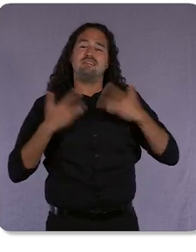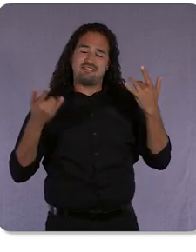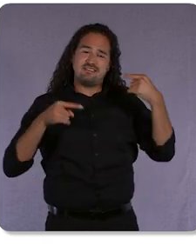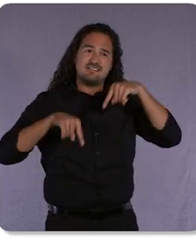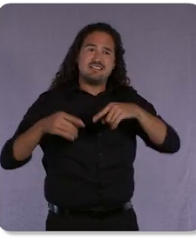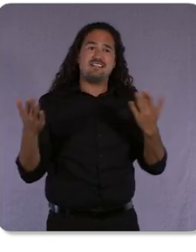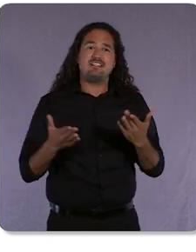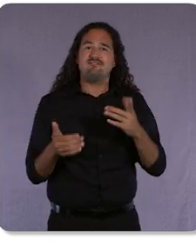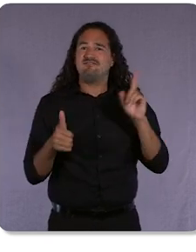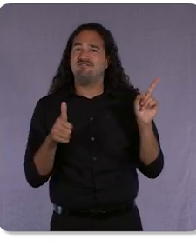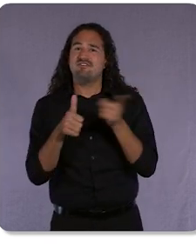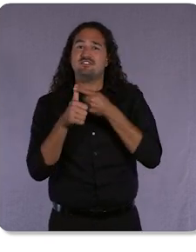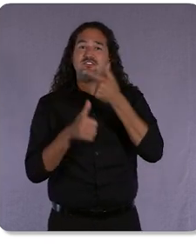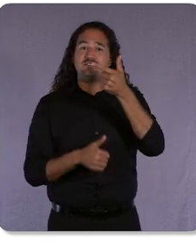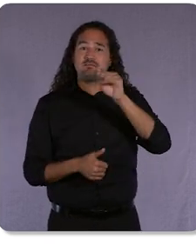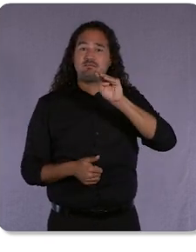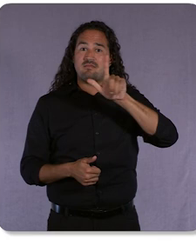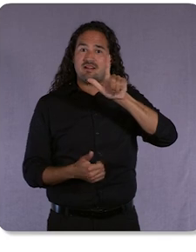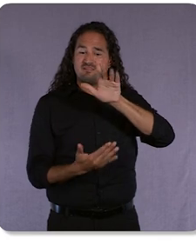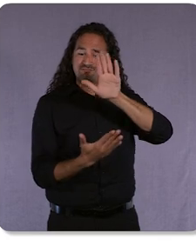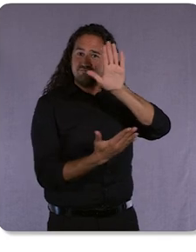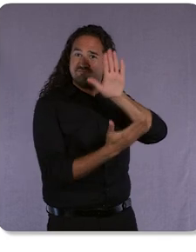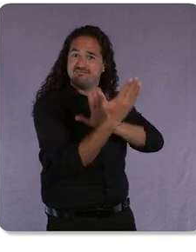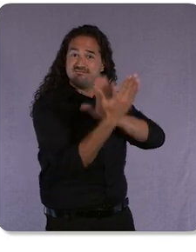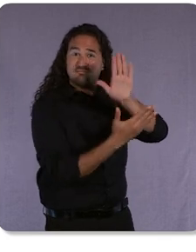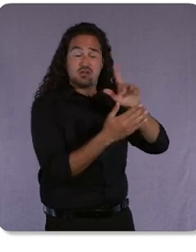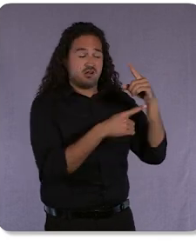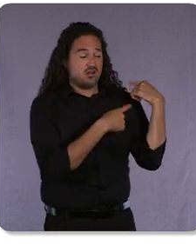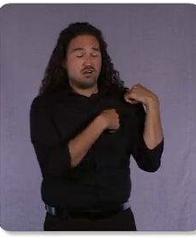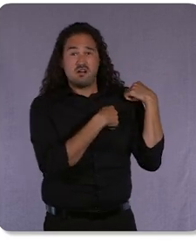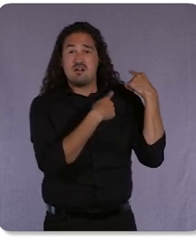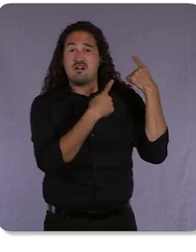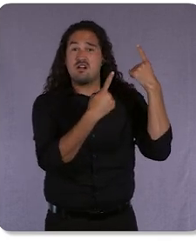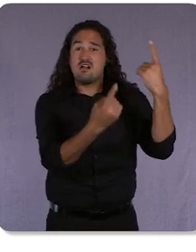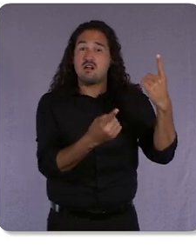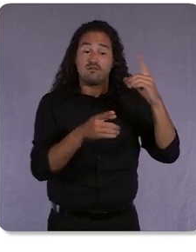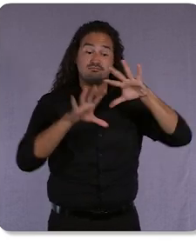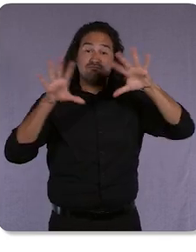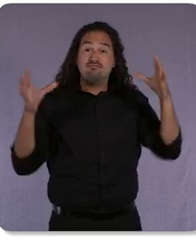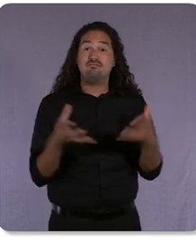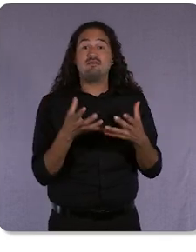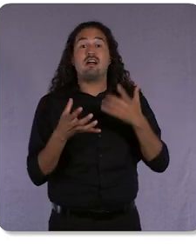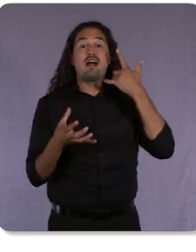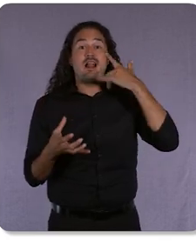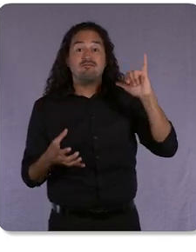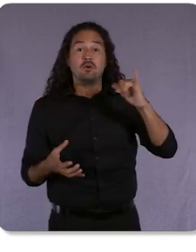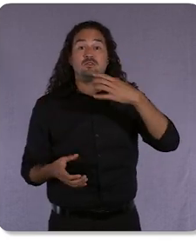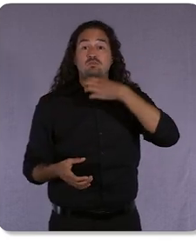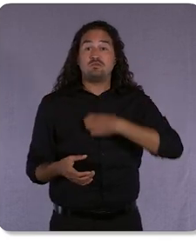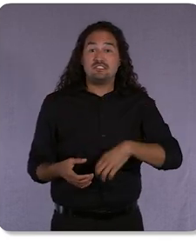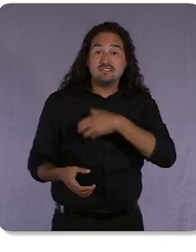California, Zurich, India, Indonesia, Singapore, and Thailand – as well as virtually with thousands